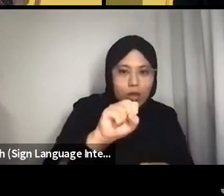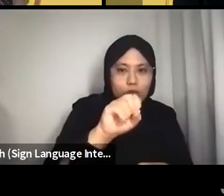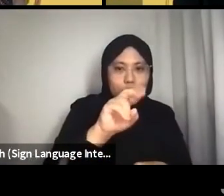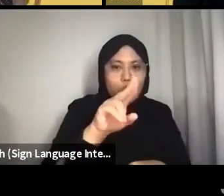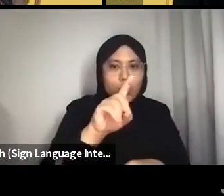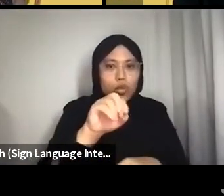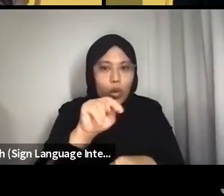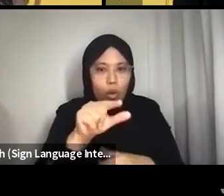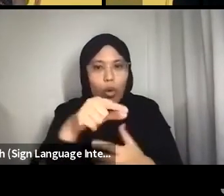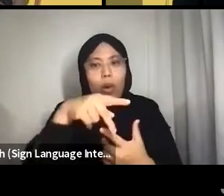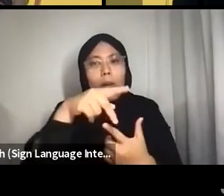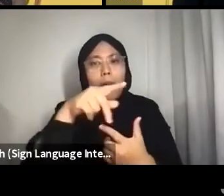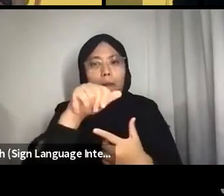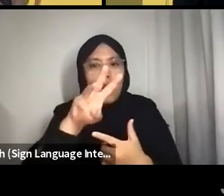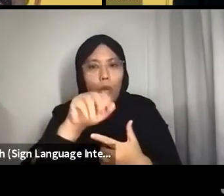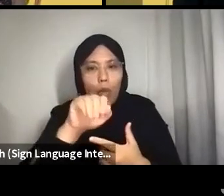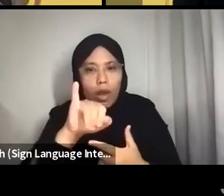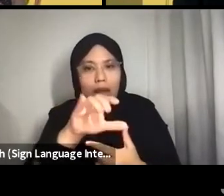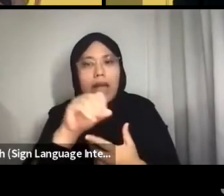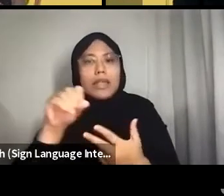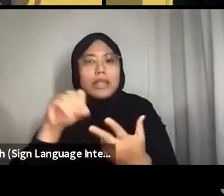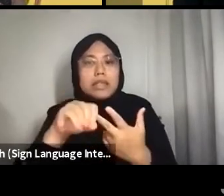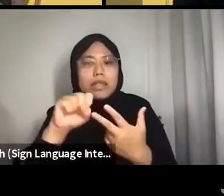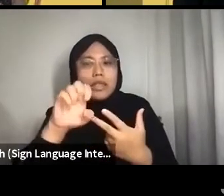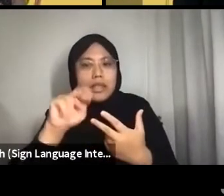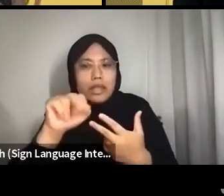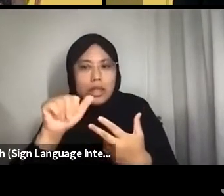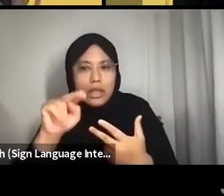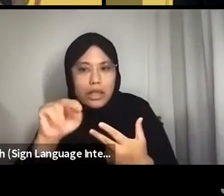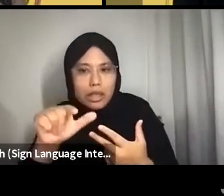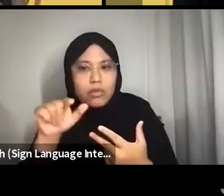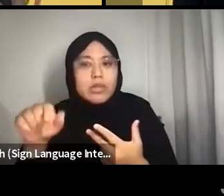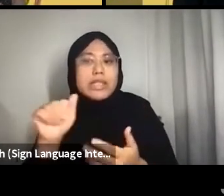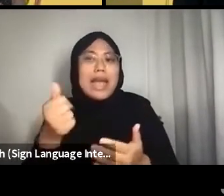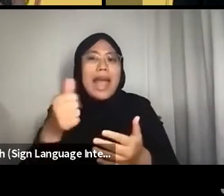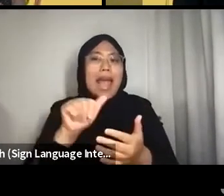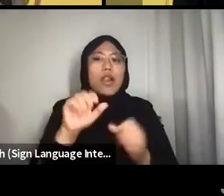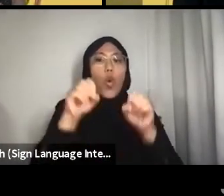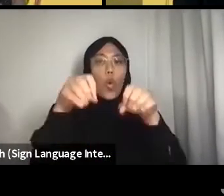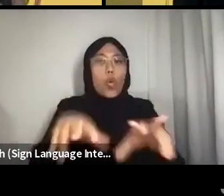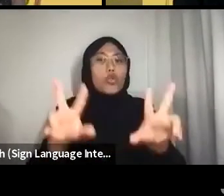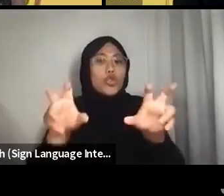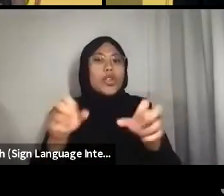I have to say it was the semangat of Singapore’s southern waters that breathed life into this poem.